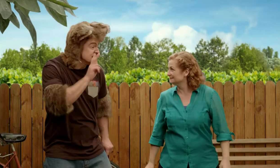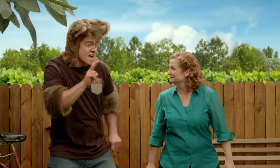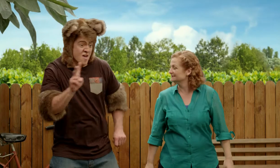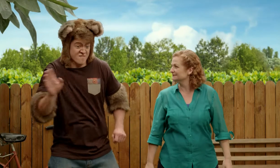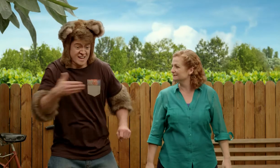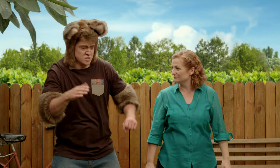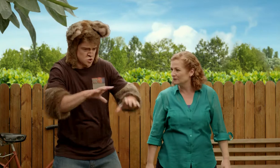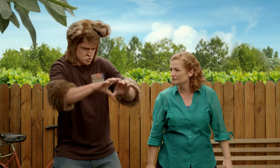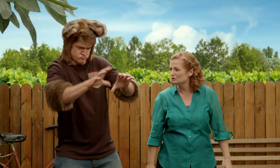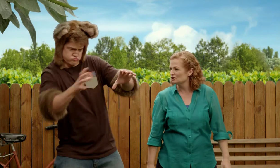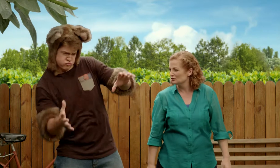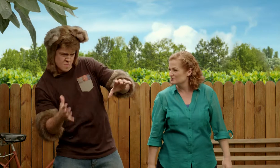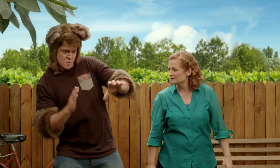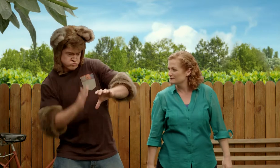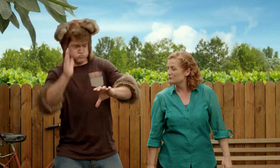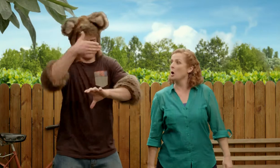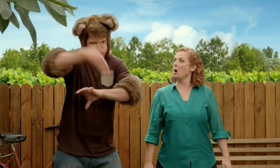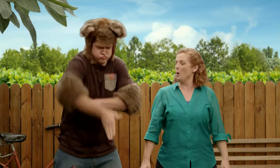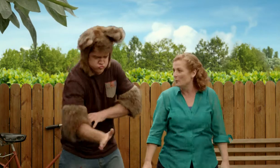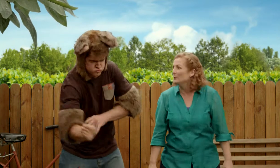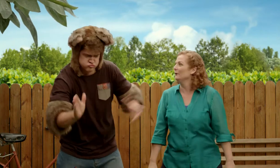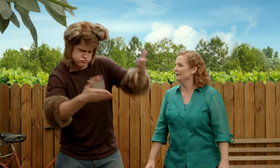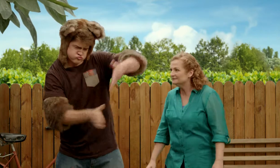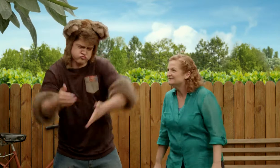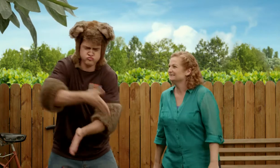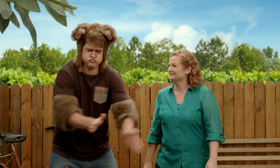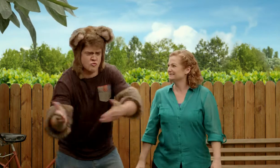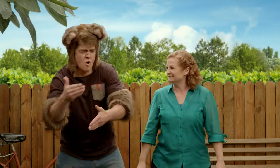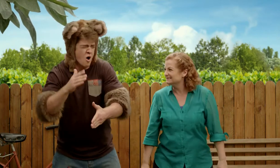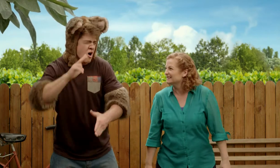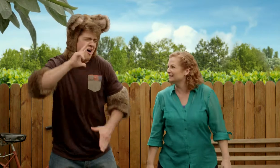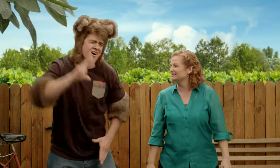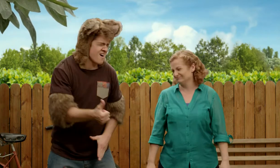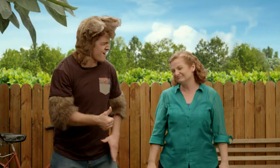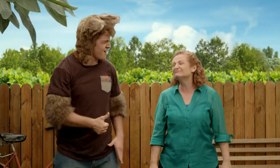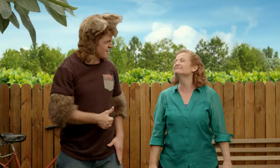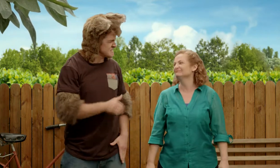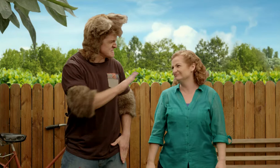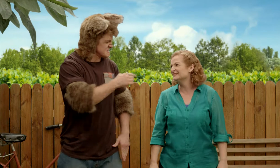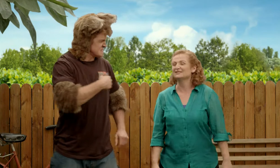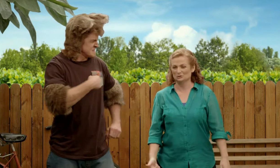Yeah, and did you see the fish swimming up and around and under the coral, it looked great!